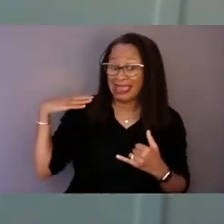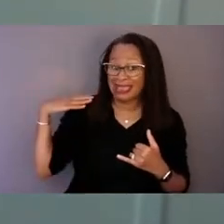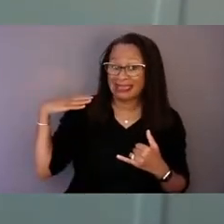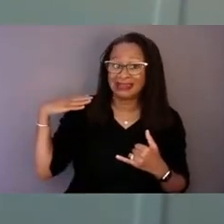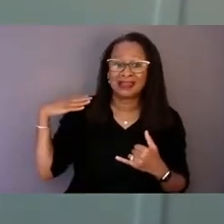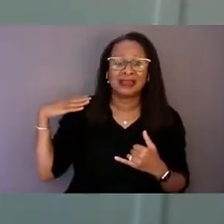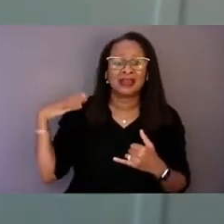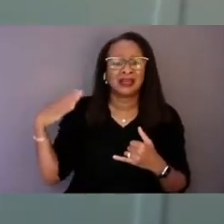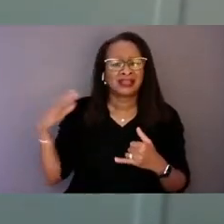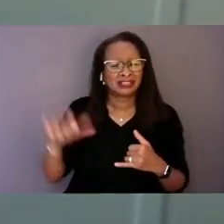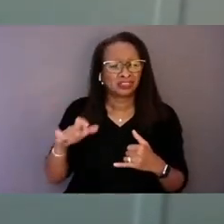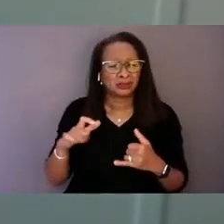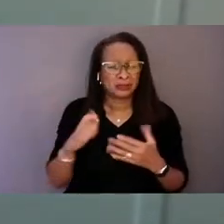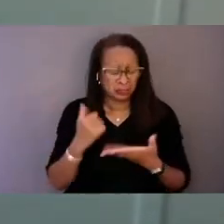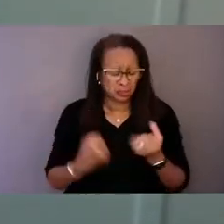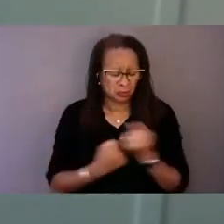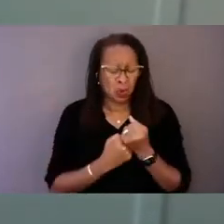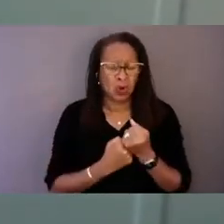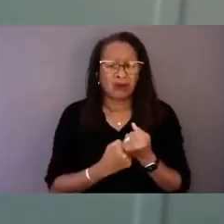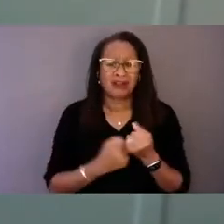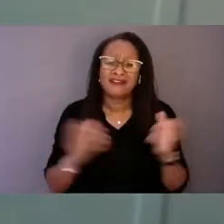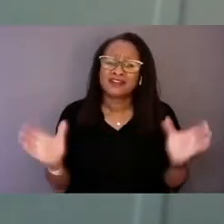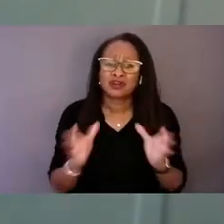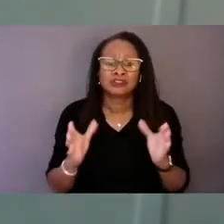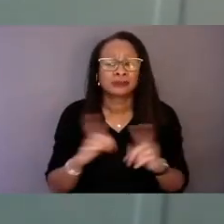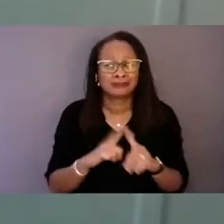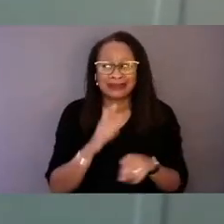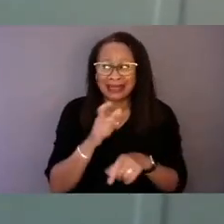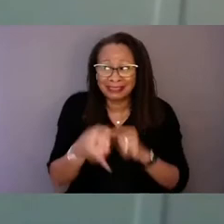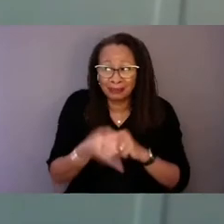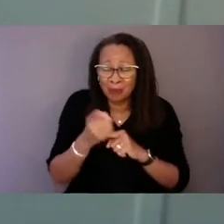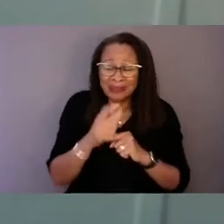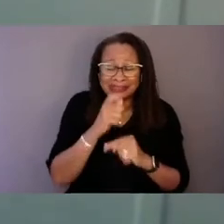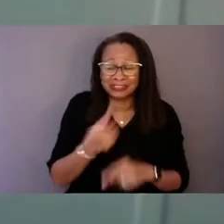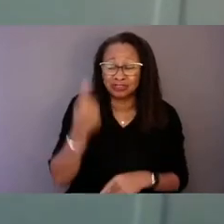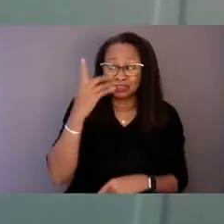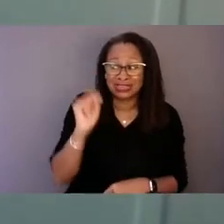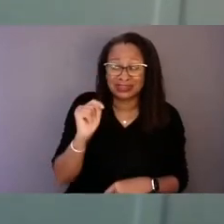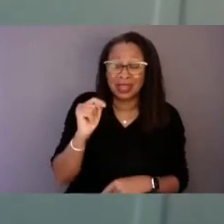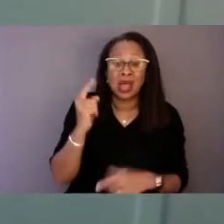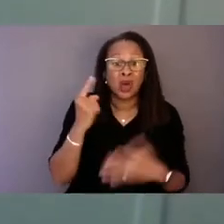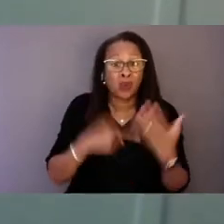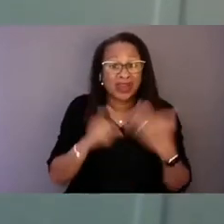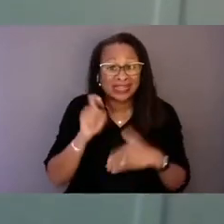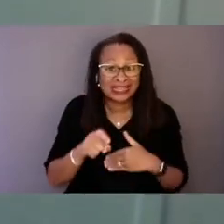but I did not understand that in the moment. What I needed was to know what was going to happen.